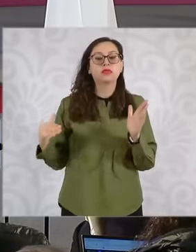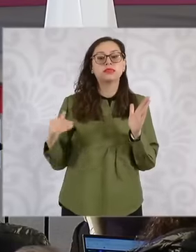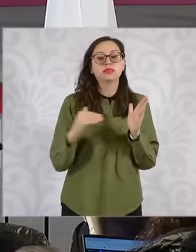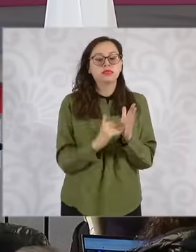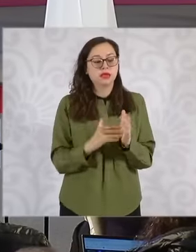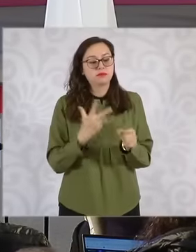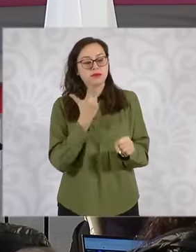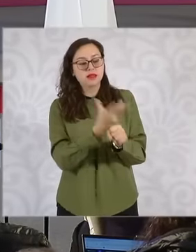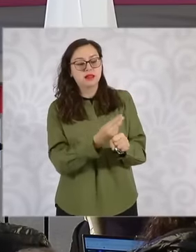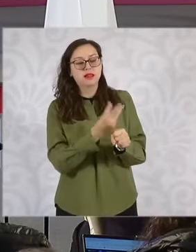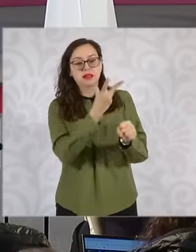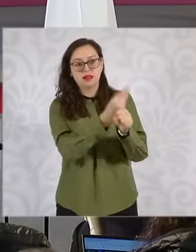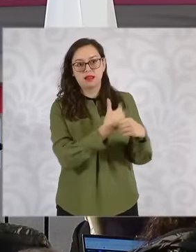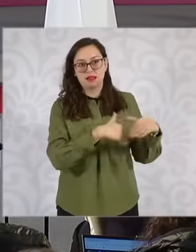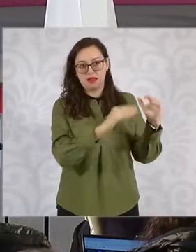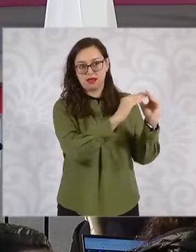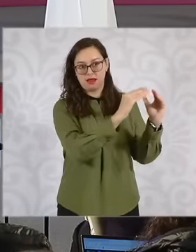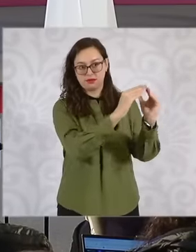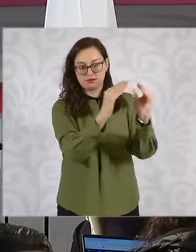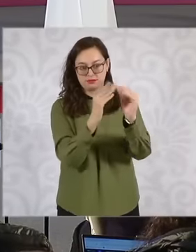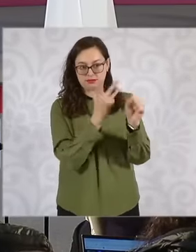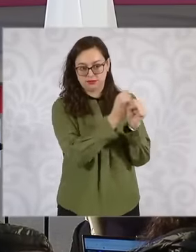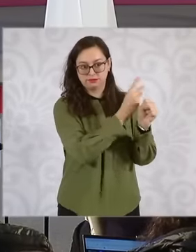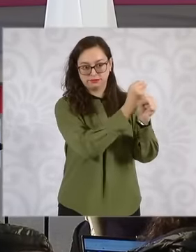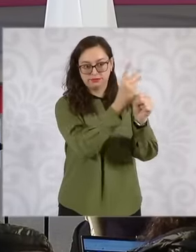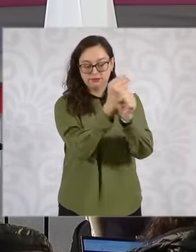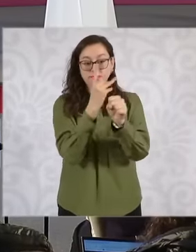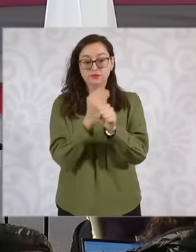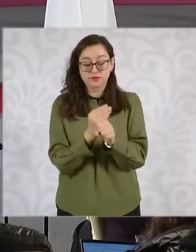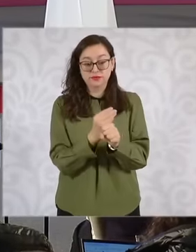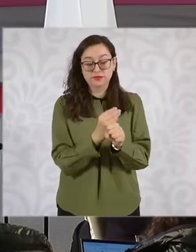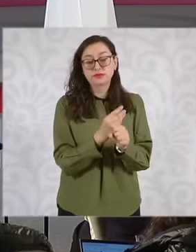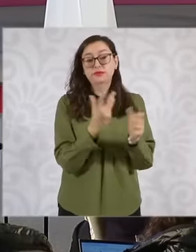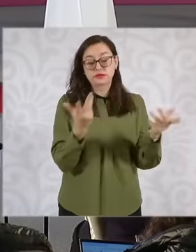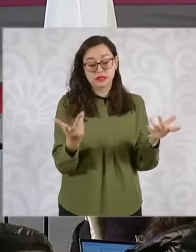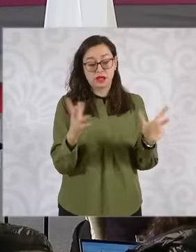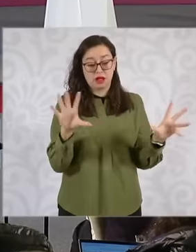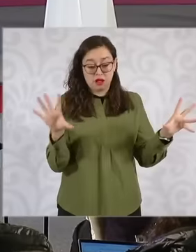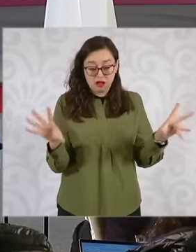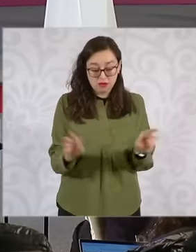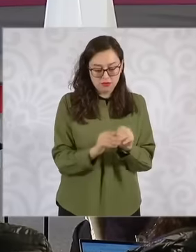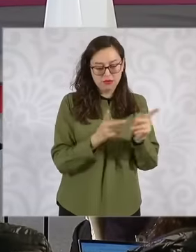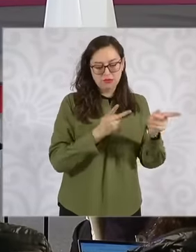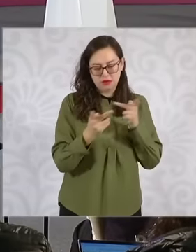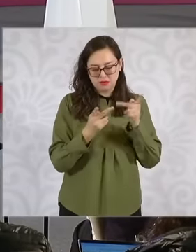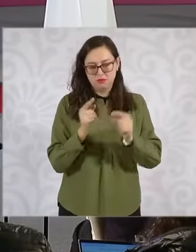home improvements and extensions with all this and through what we are going to explain. Later it is estimated